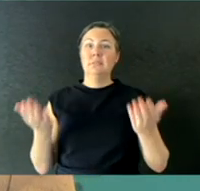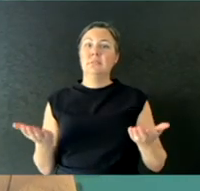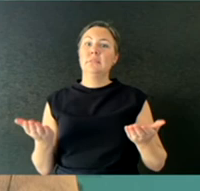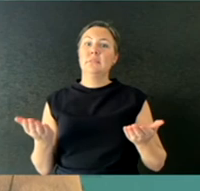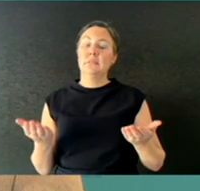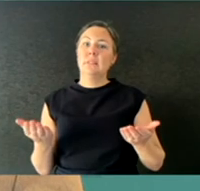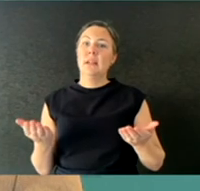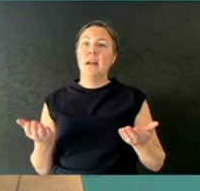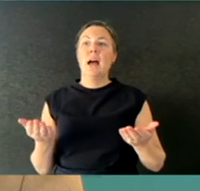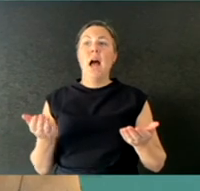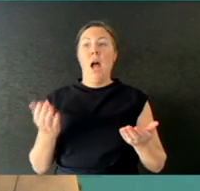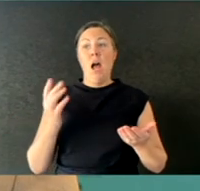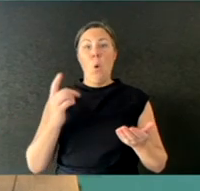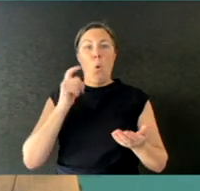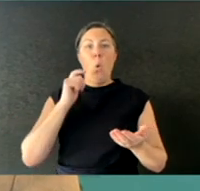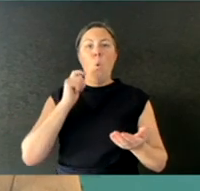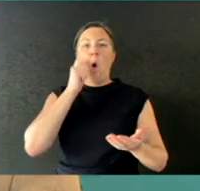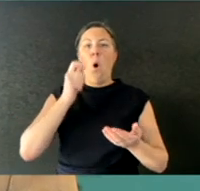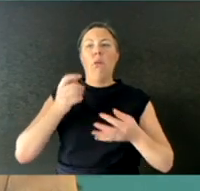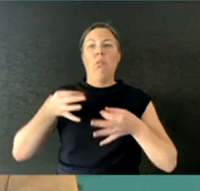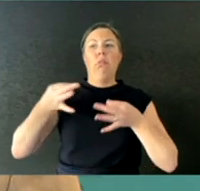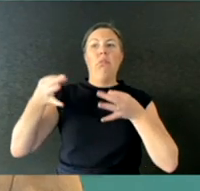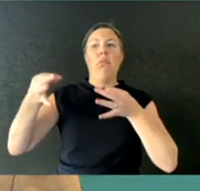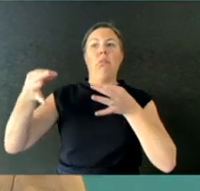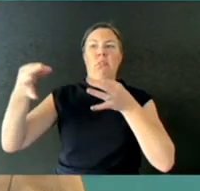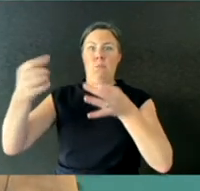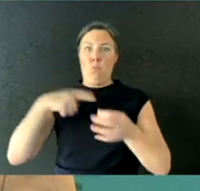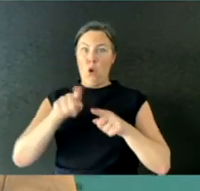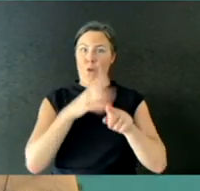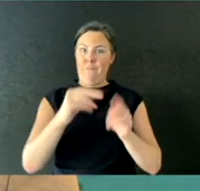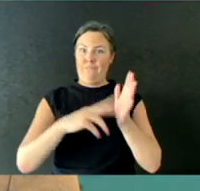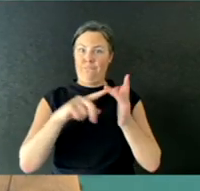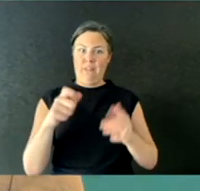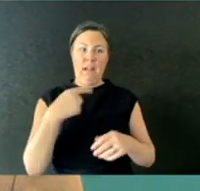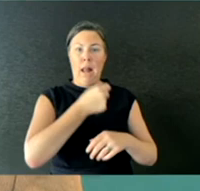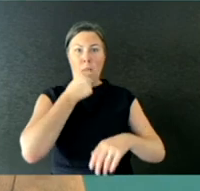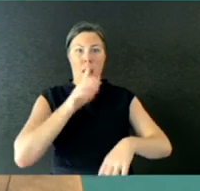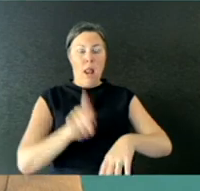But in terms of the staggering of restrictions, I think we understand that households are